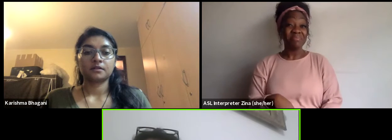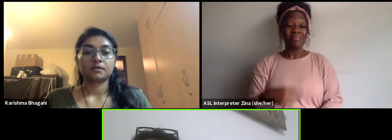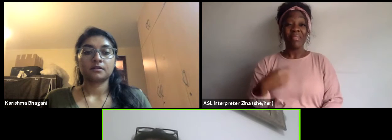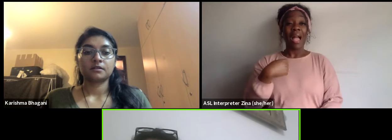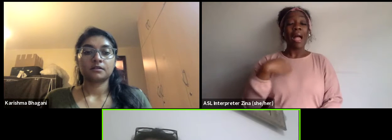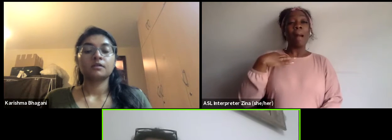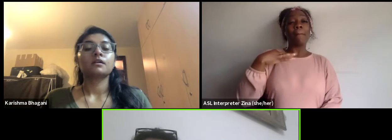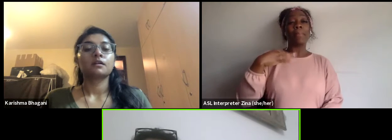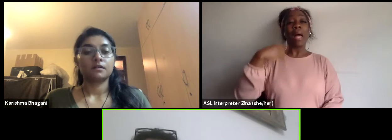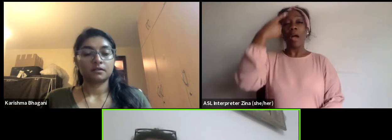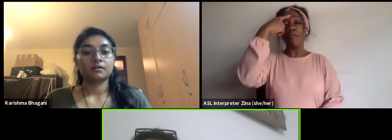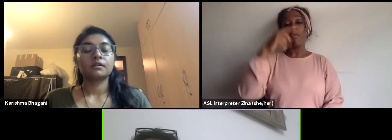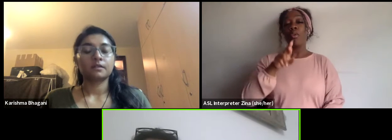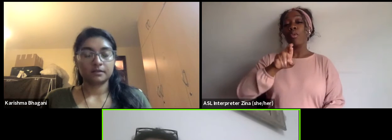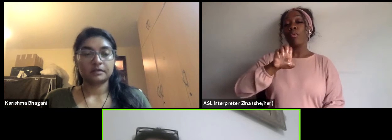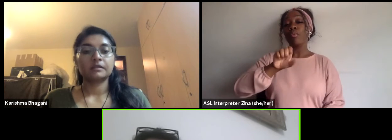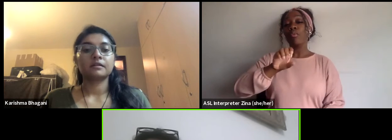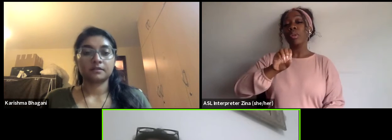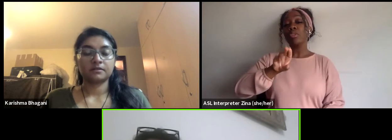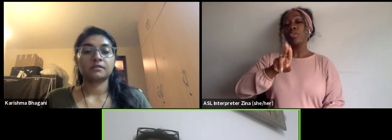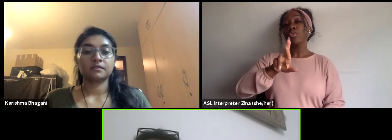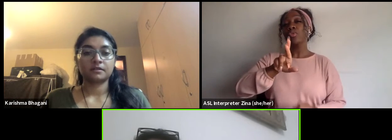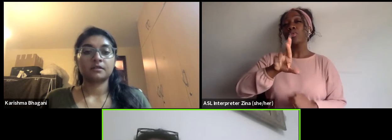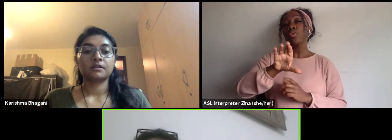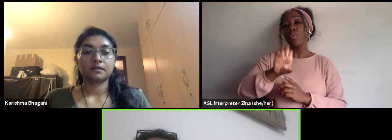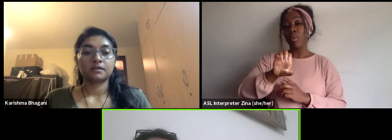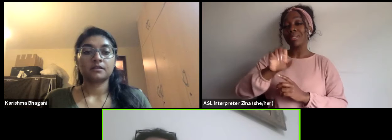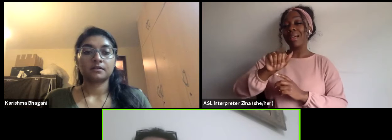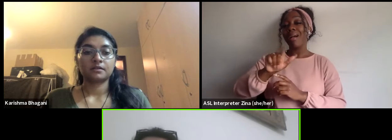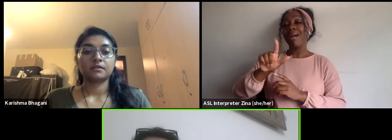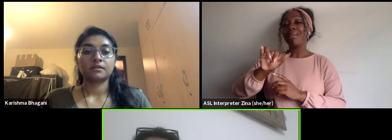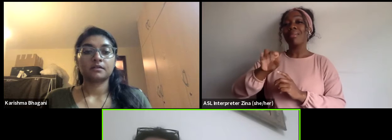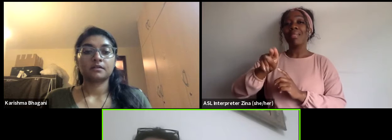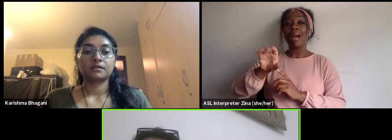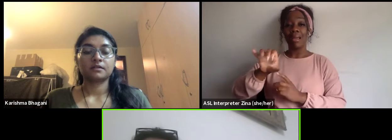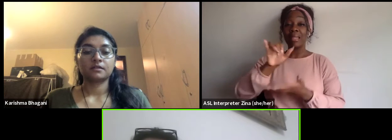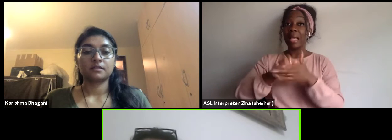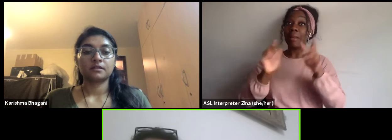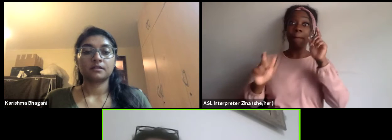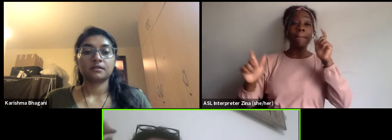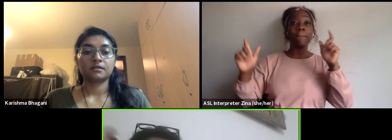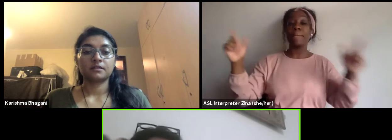it's one of the biggest professional network of fundraiser. And I applied for a scholarship to attend...